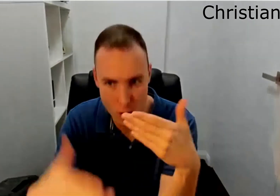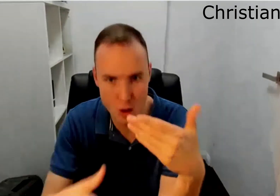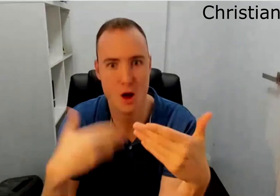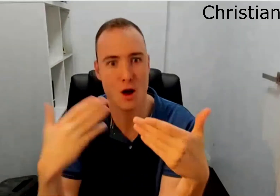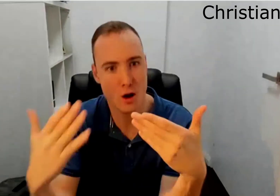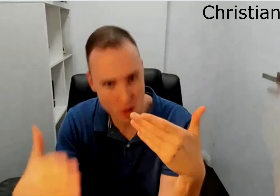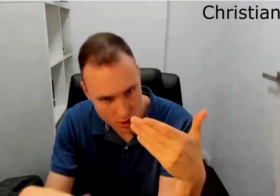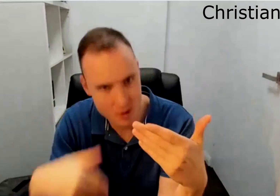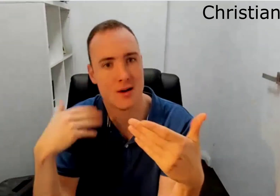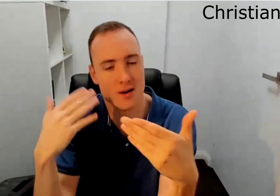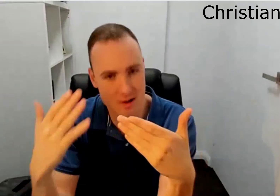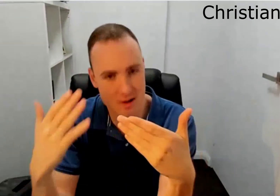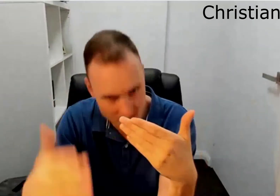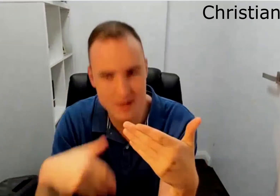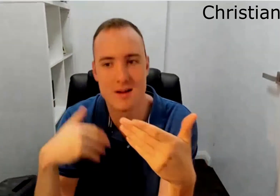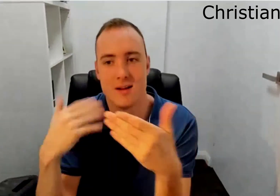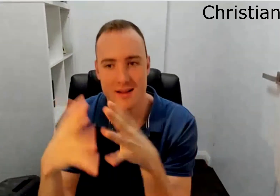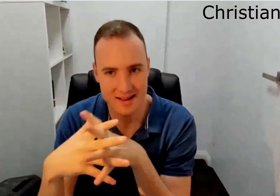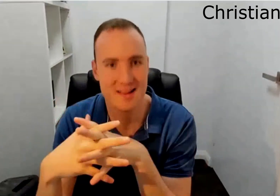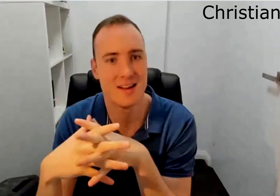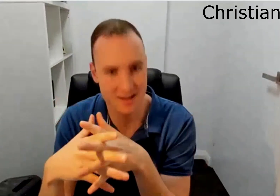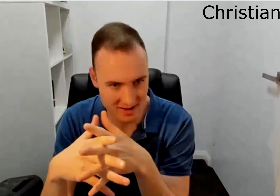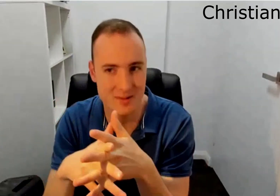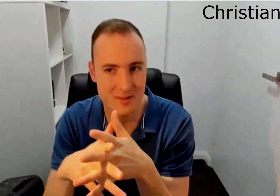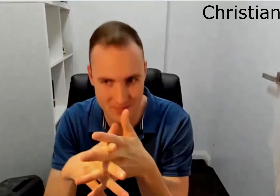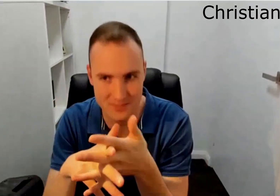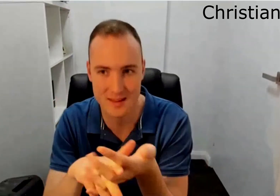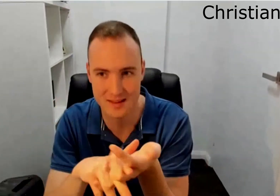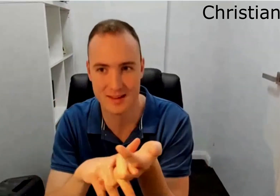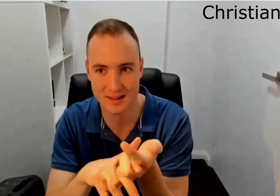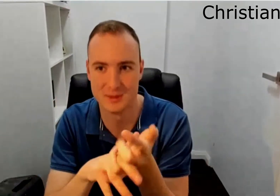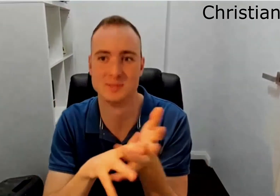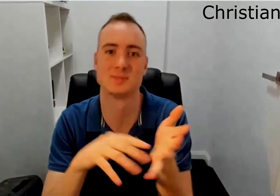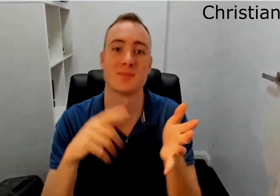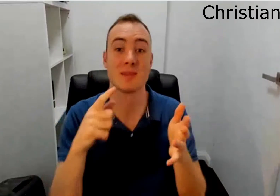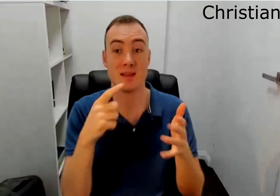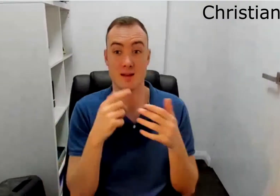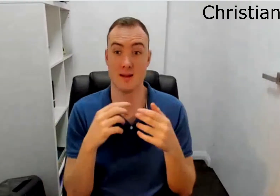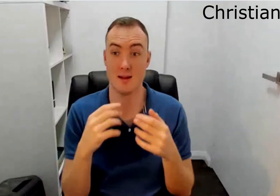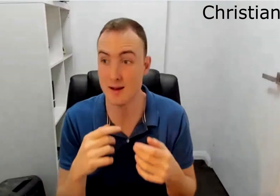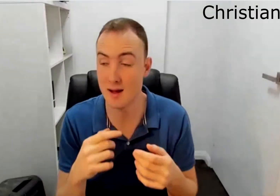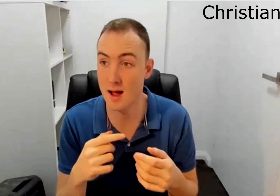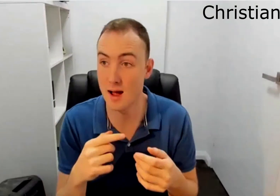I need to I that's how I access information and as the day gets on definitely screen fatigue kicks in